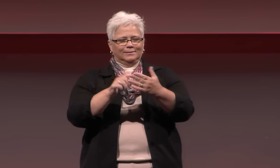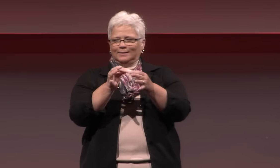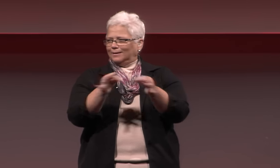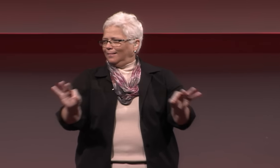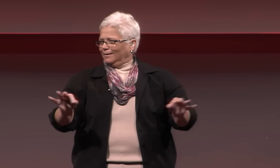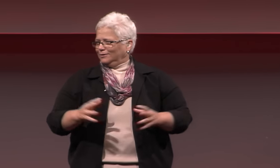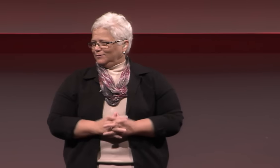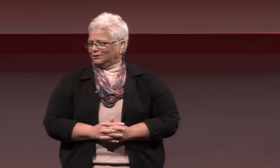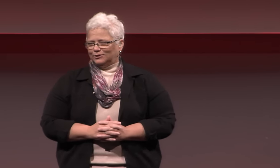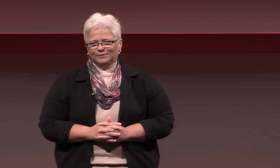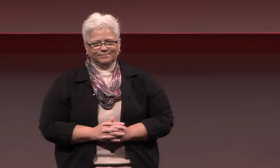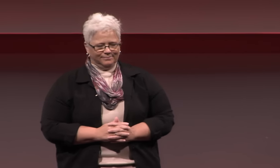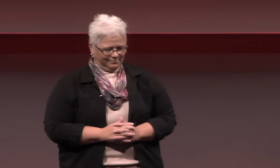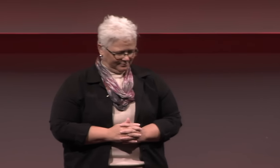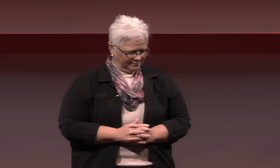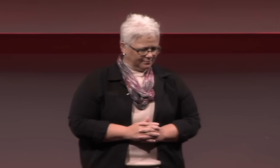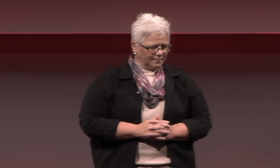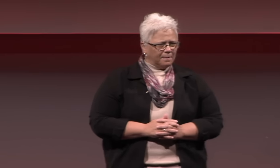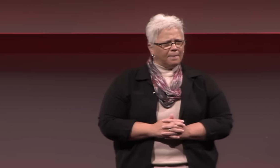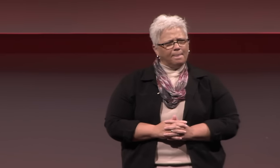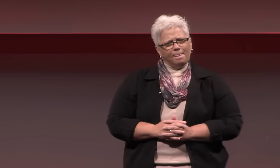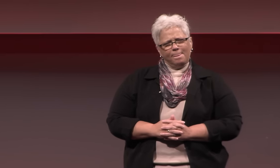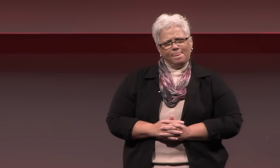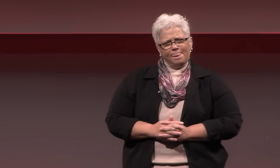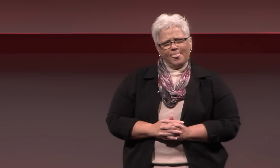The use of ASL flourished.